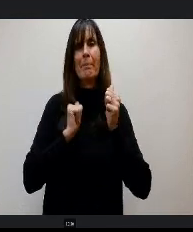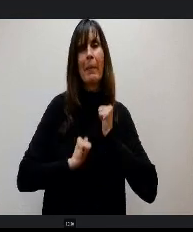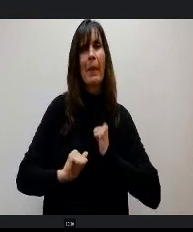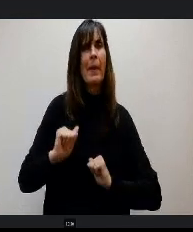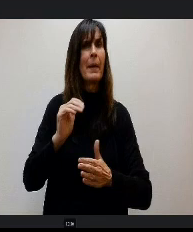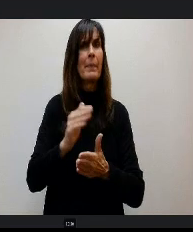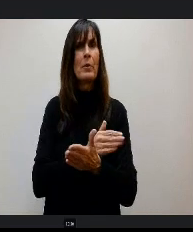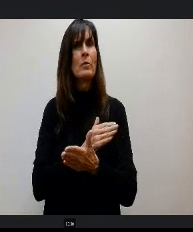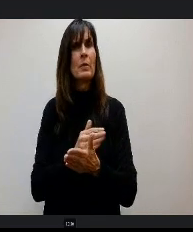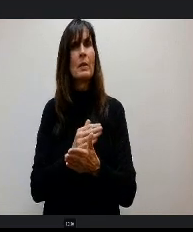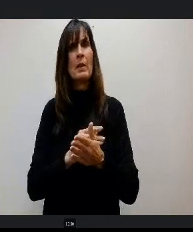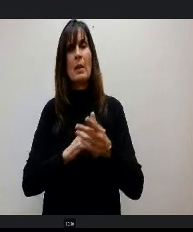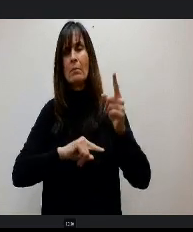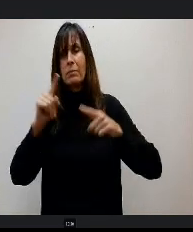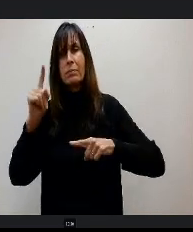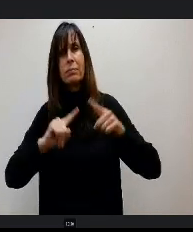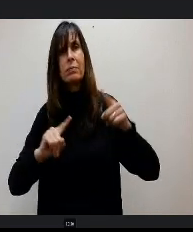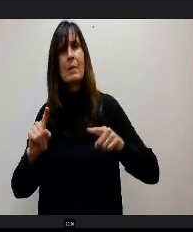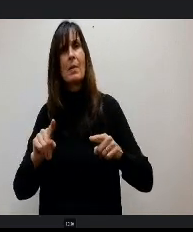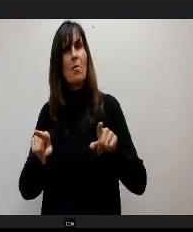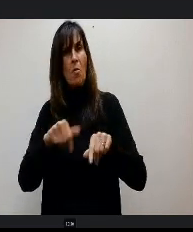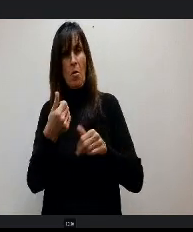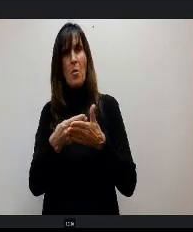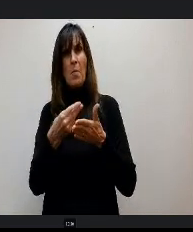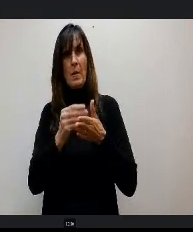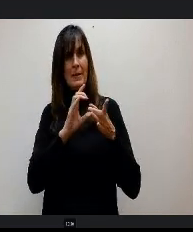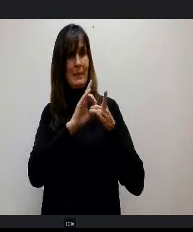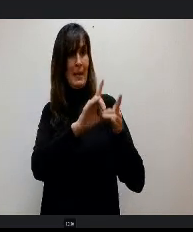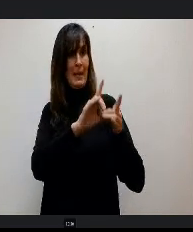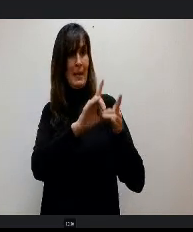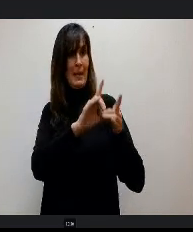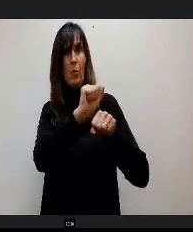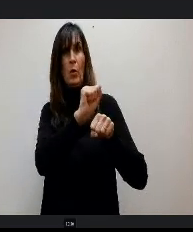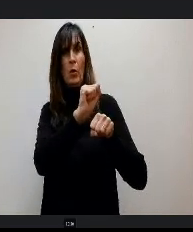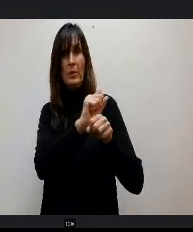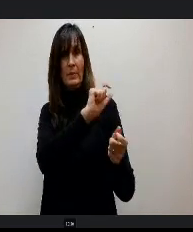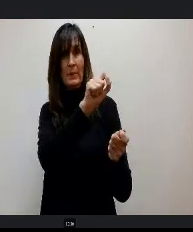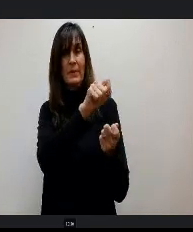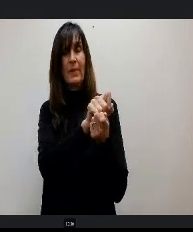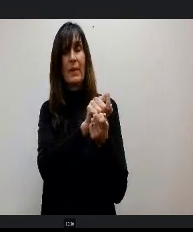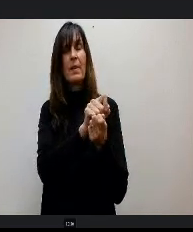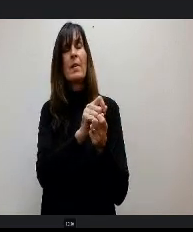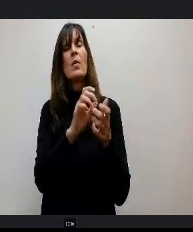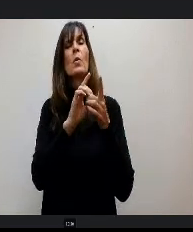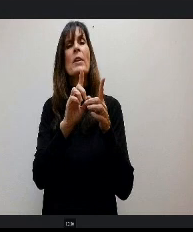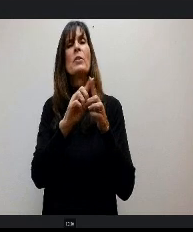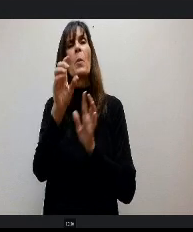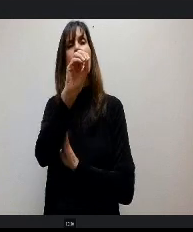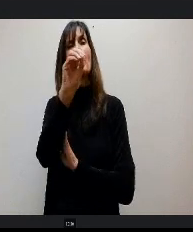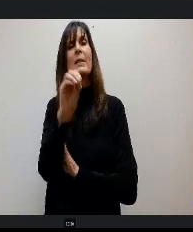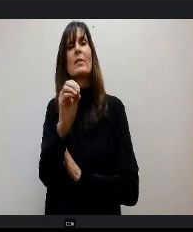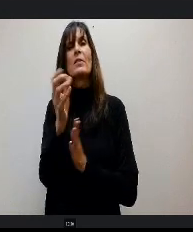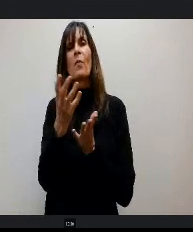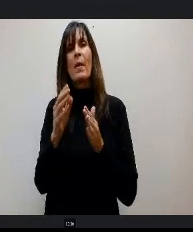There are stipends associated with all of that work. It's s all based on a percentage of the base. So when the base salary